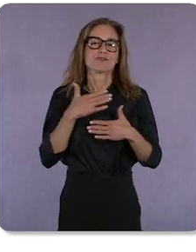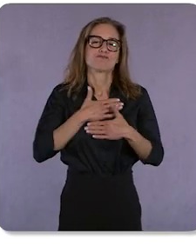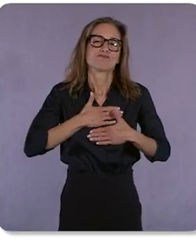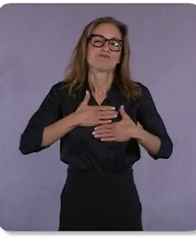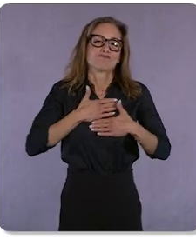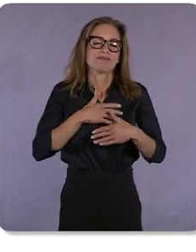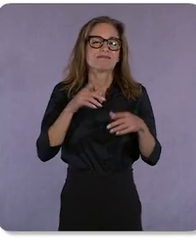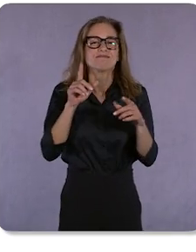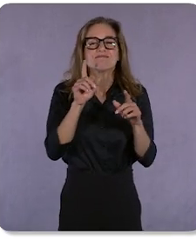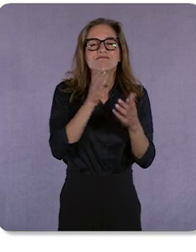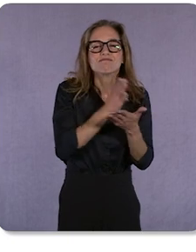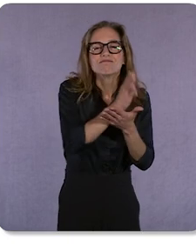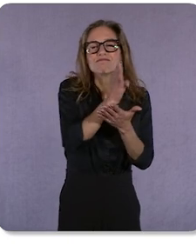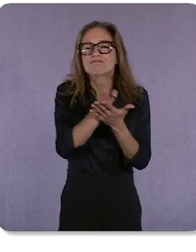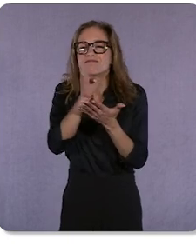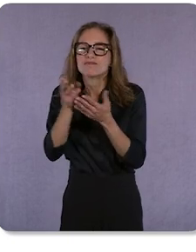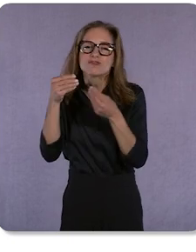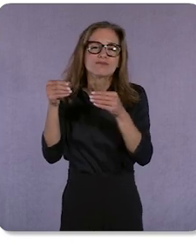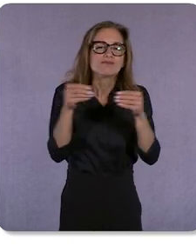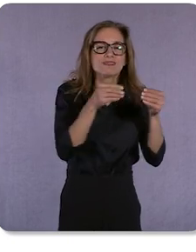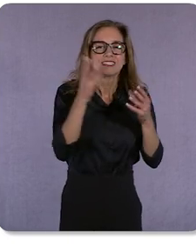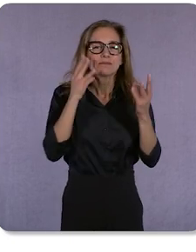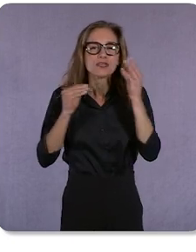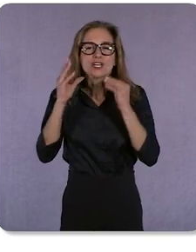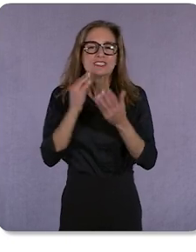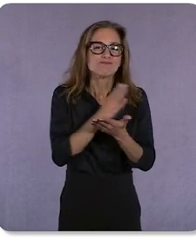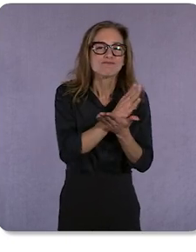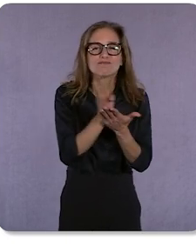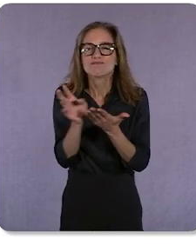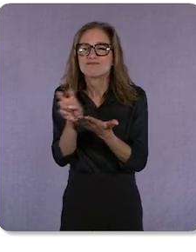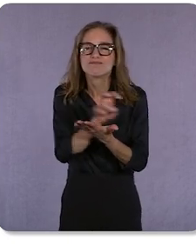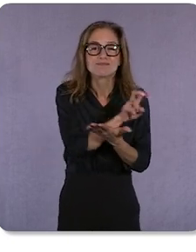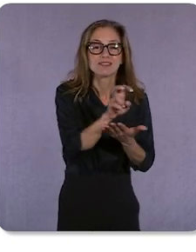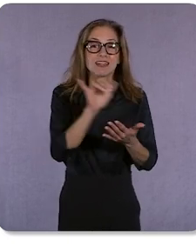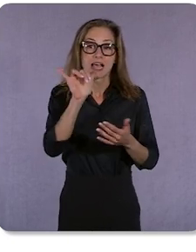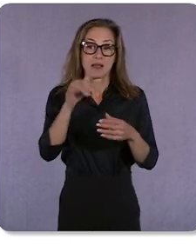experiences… like having their purchases ready in-store nearby with the click of a button.